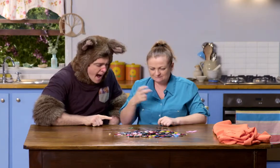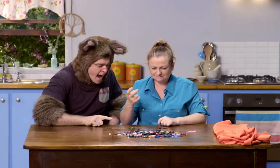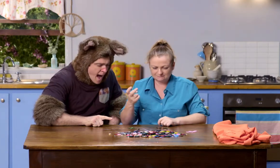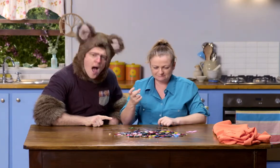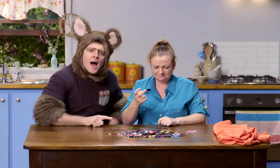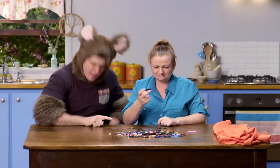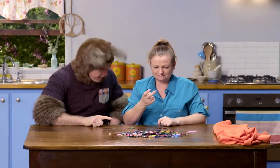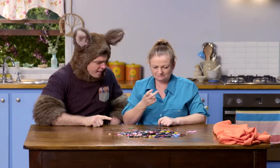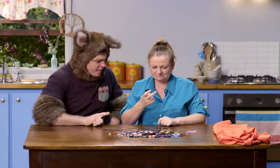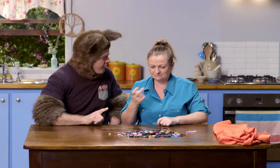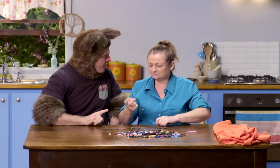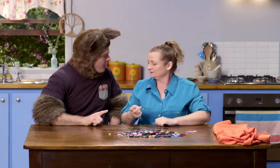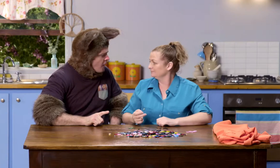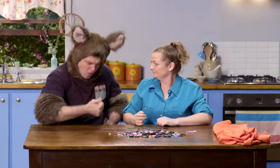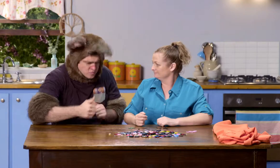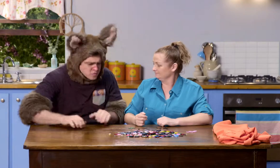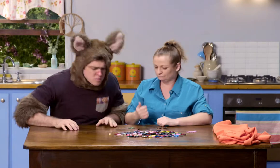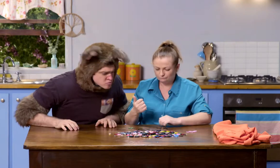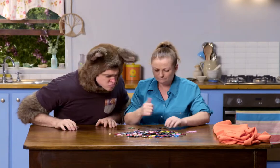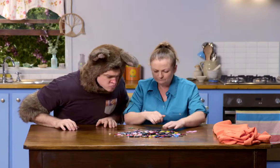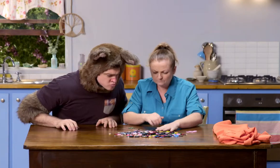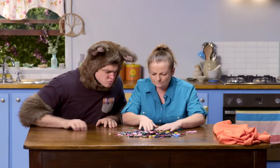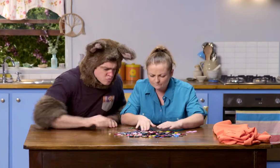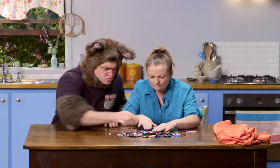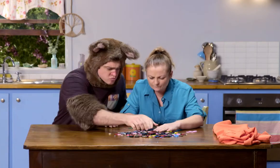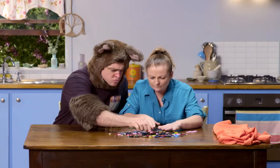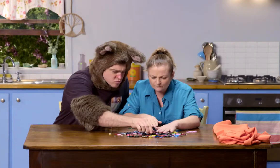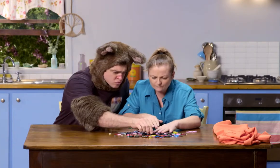But I can't seem to find it in this pile. Right. Hmm.